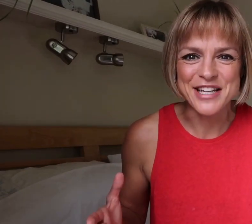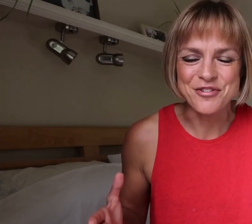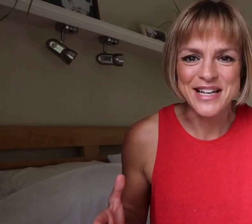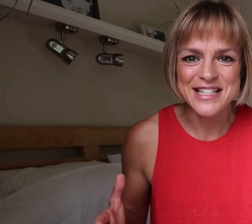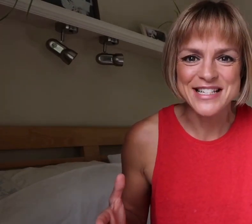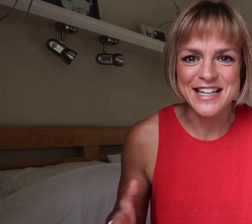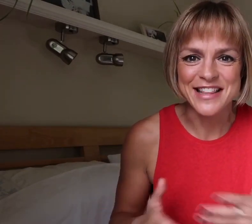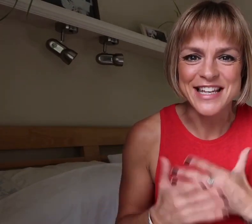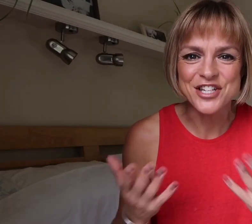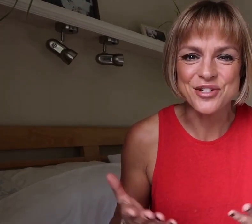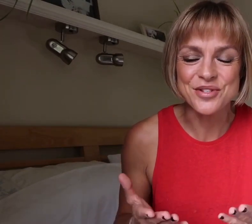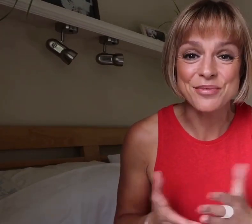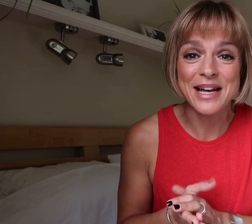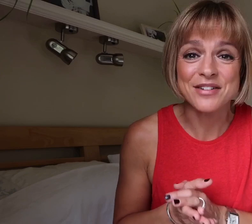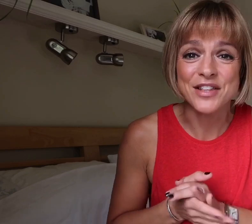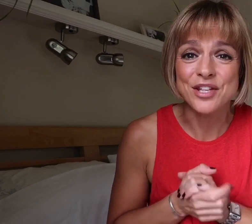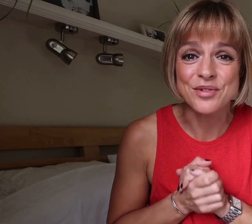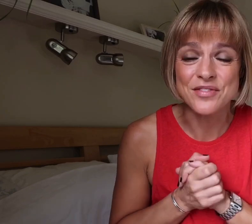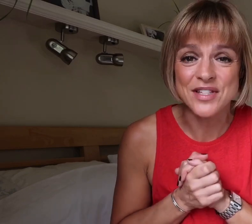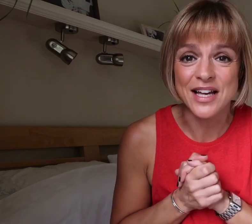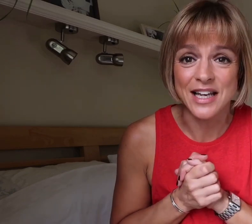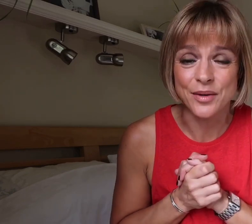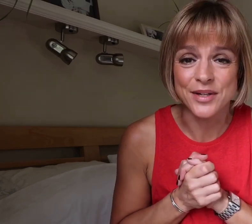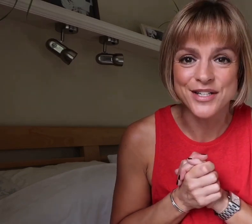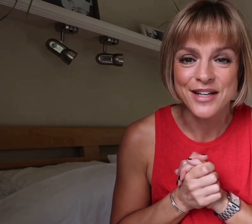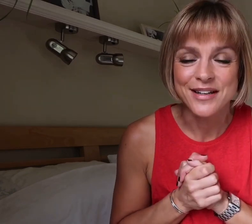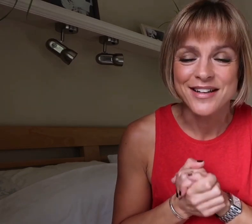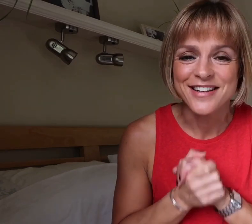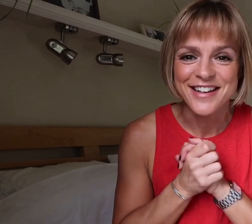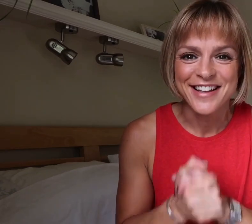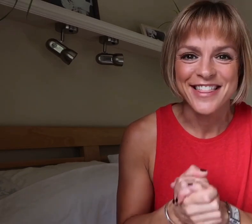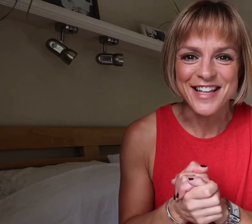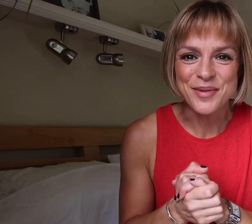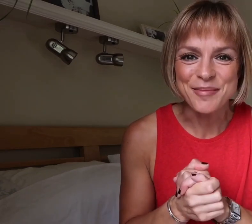addressed and the issues surrounding the use of sign language. That's where I'm